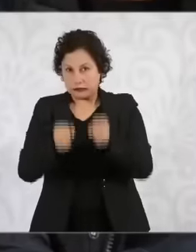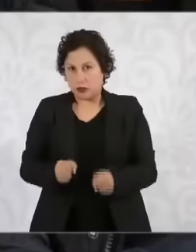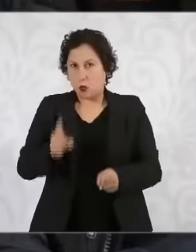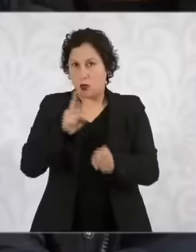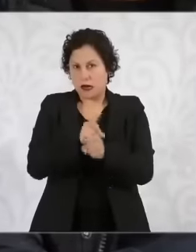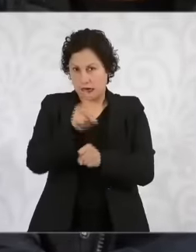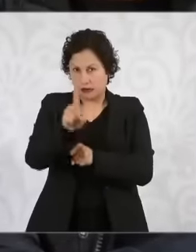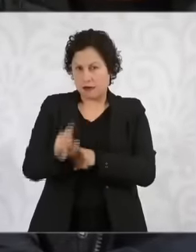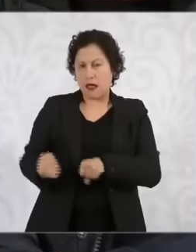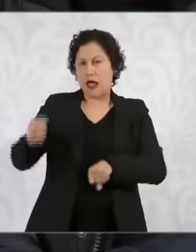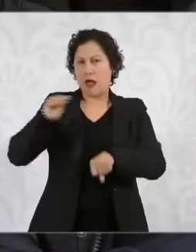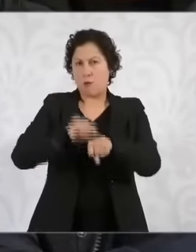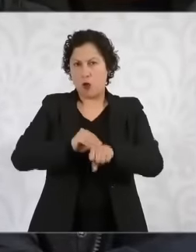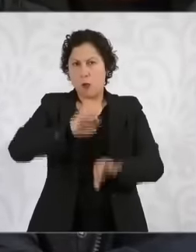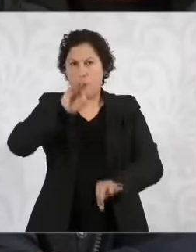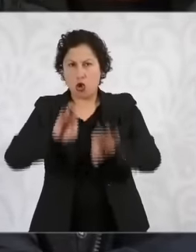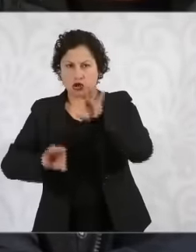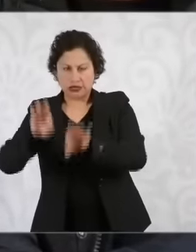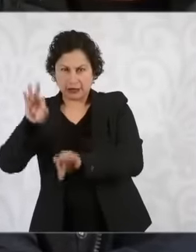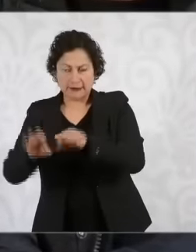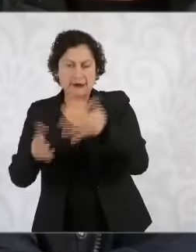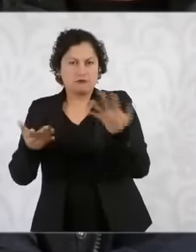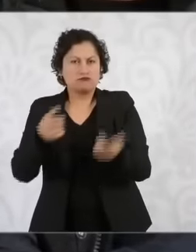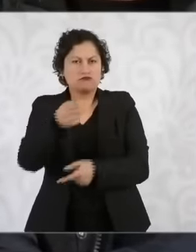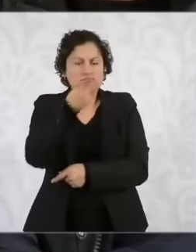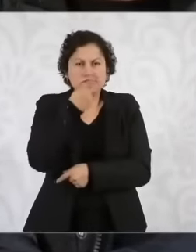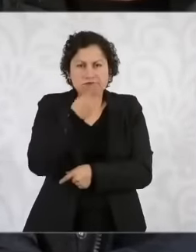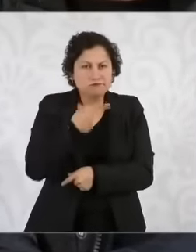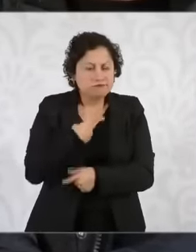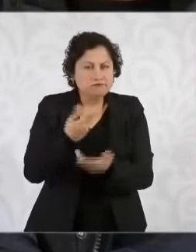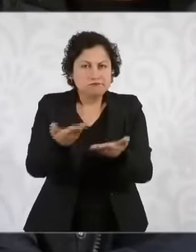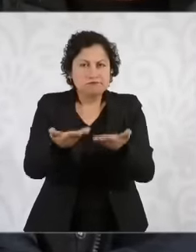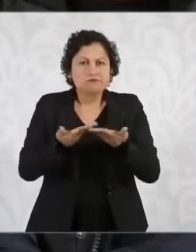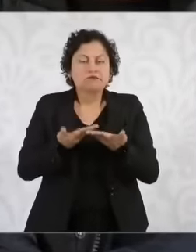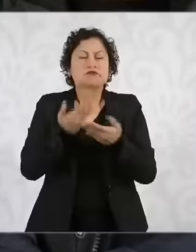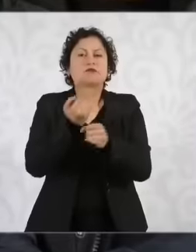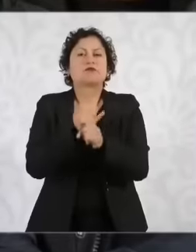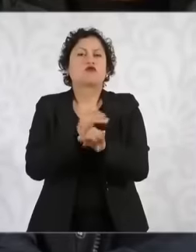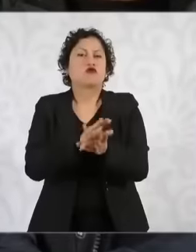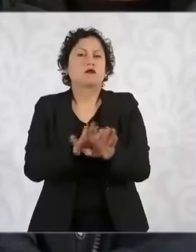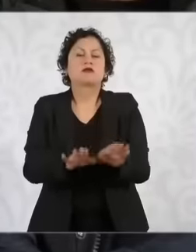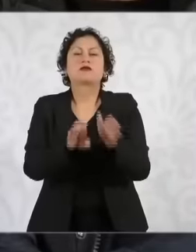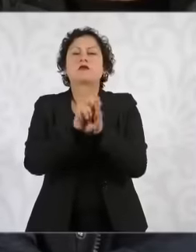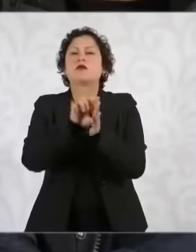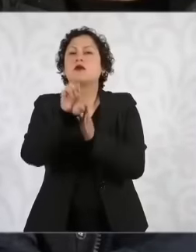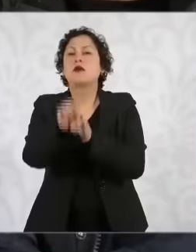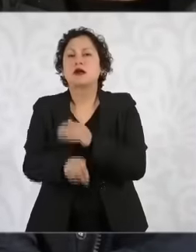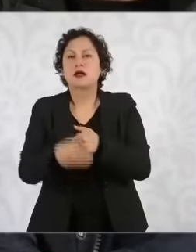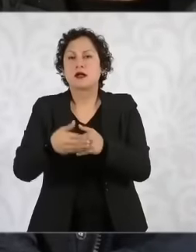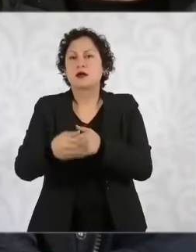you could share with us Which ones? They are the percentages Maybe on an annual basis or every 6 years to